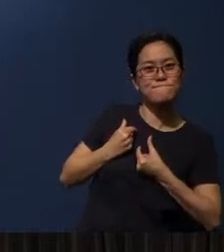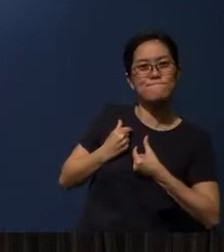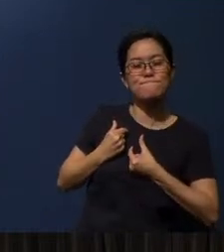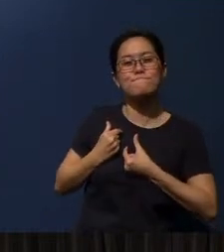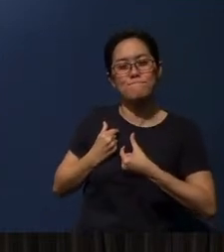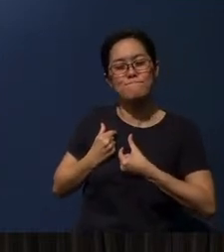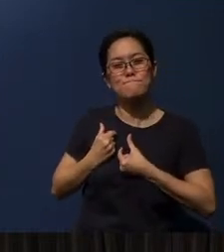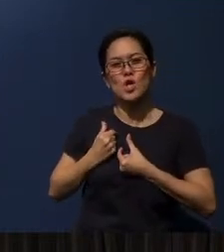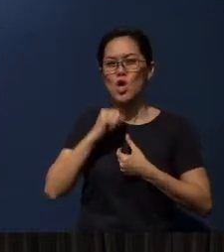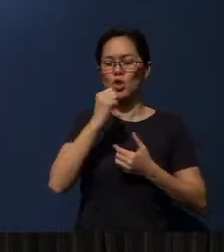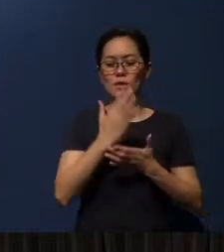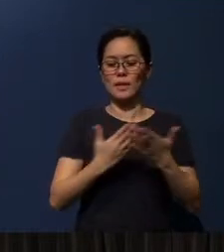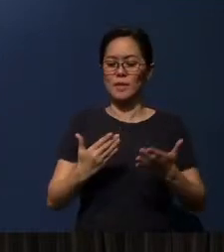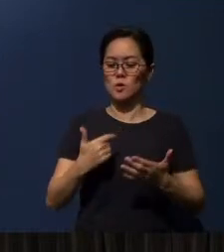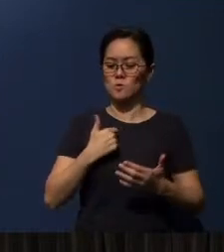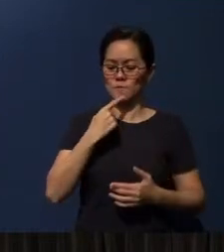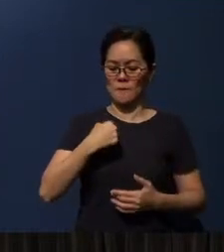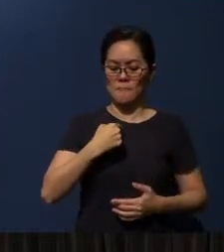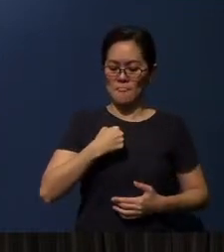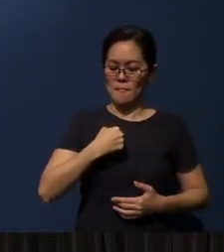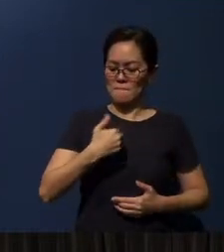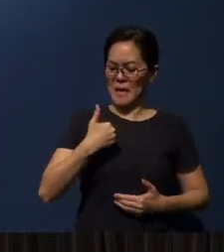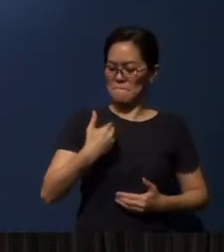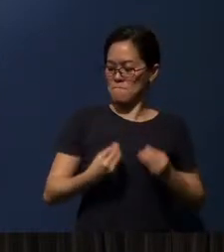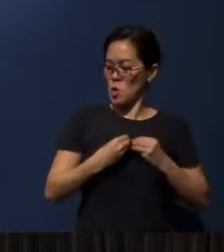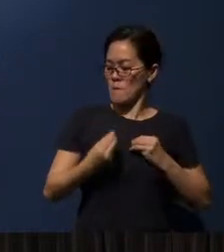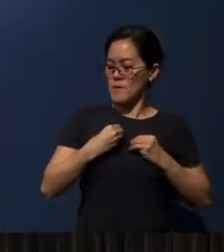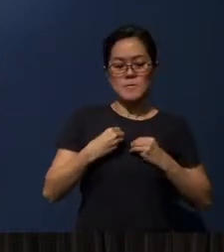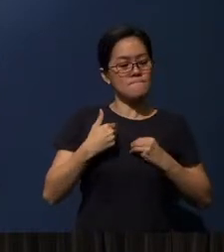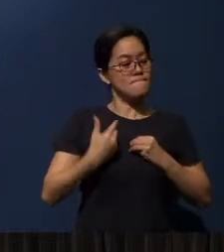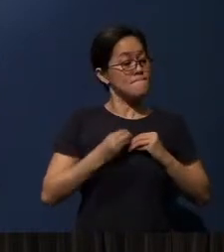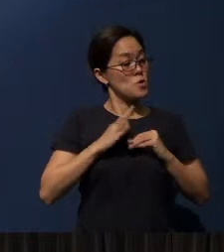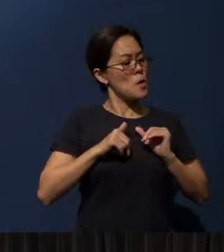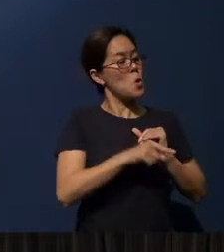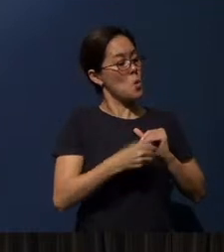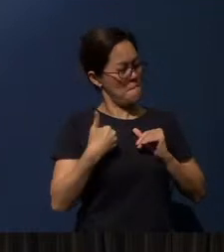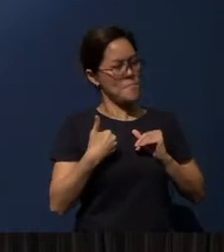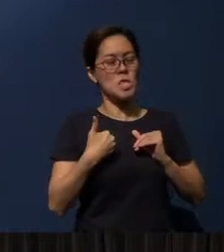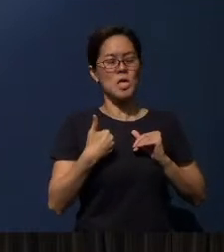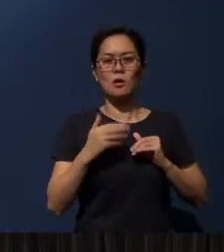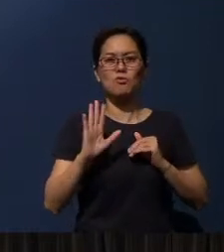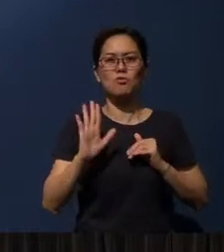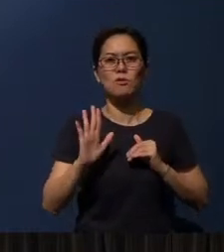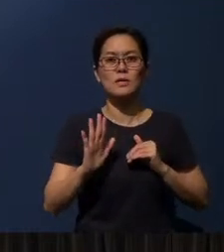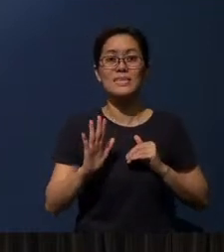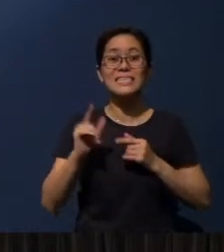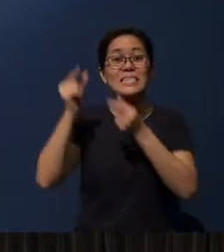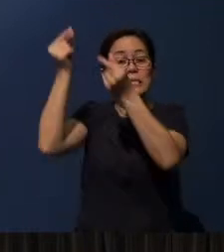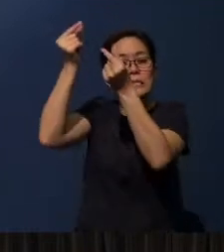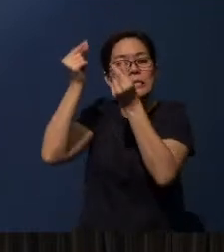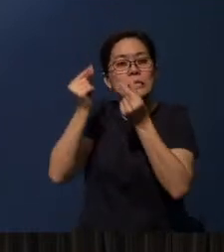Faith is not something that you can say, “I have more faith than you have.” Faith is a gift from God.